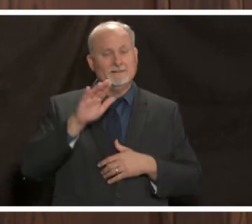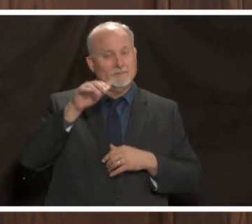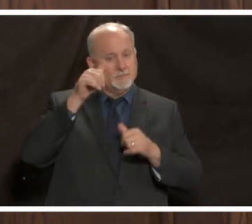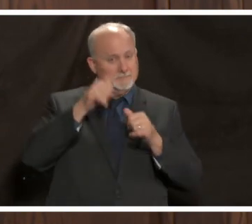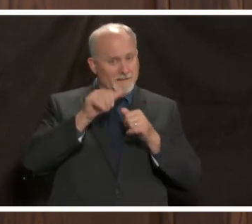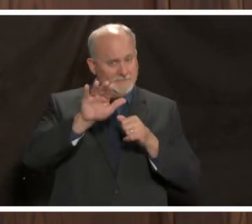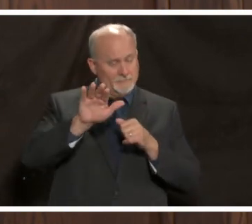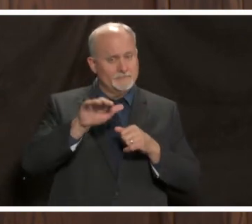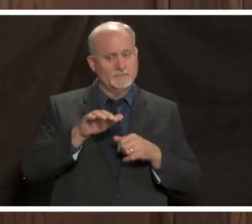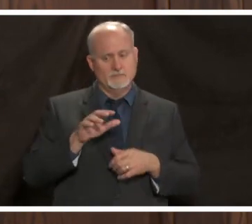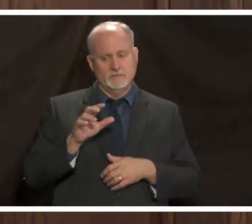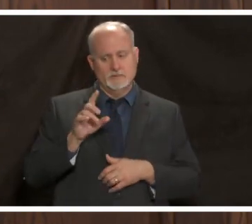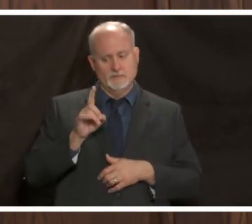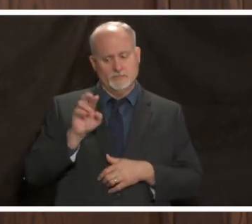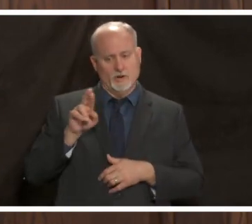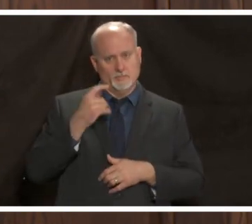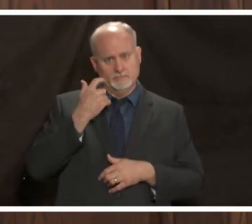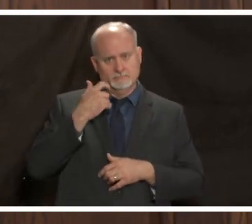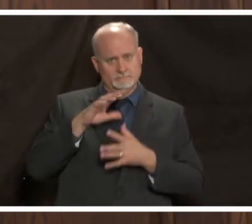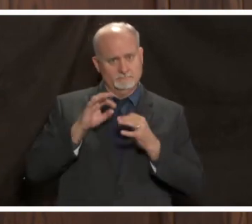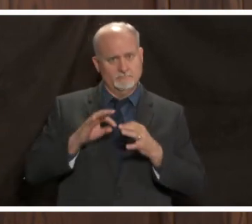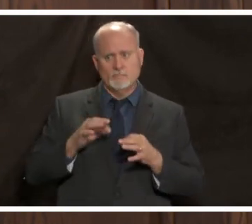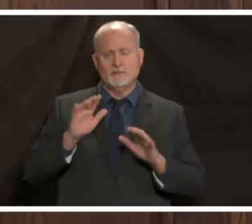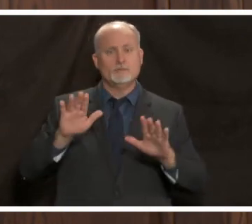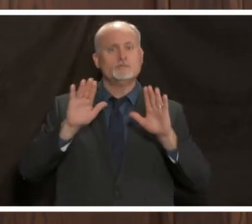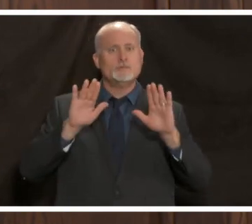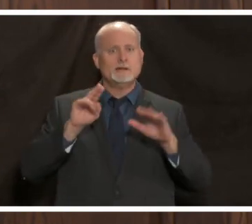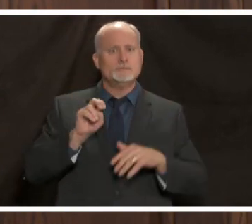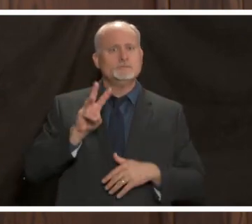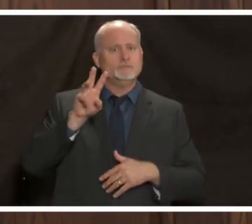as the doctors indicated we have some great news on the horizon but really we